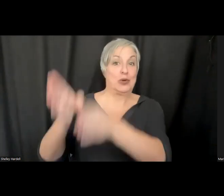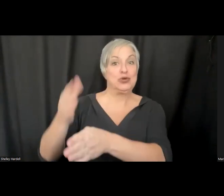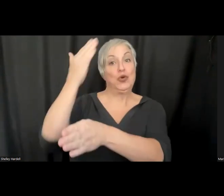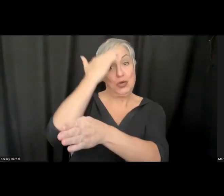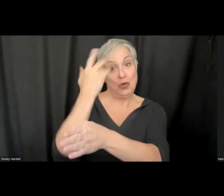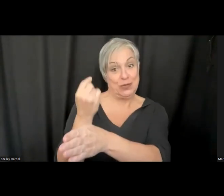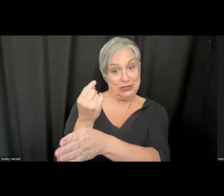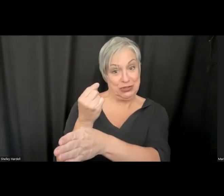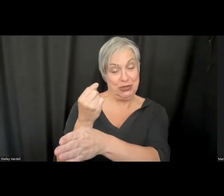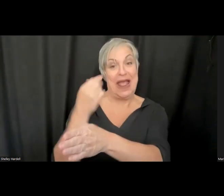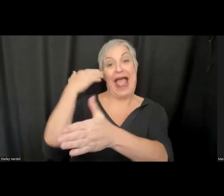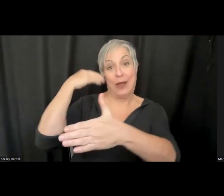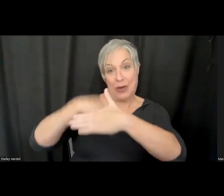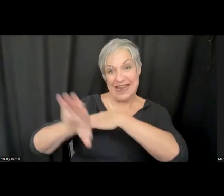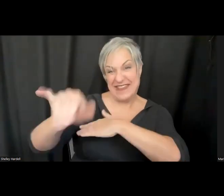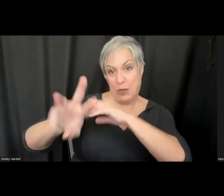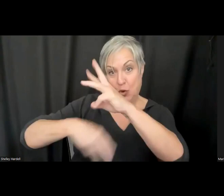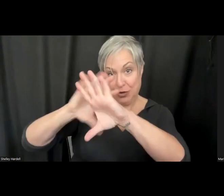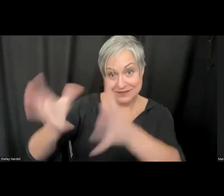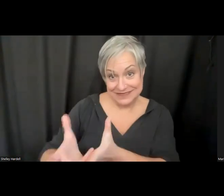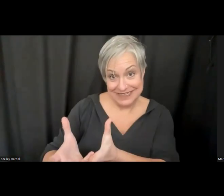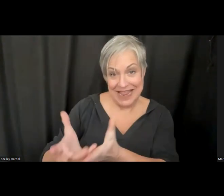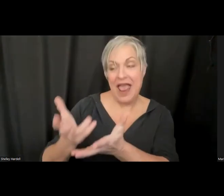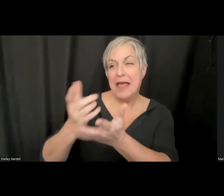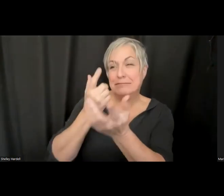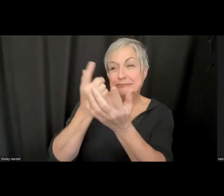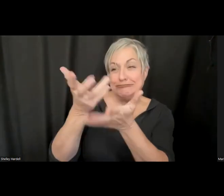and met people and ask them about getting the module that